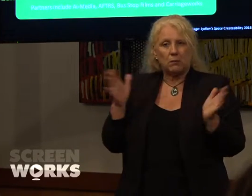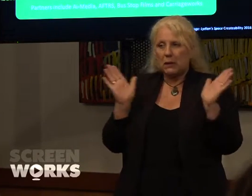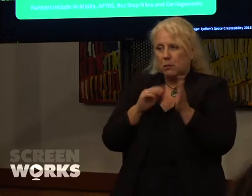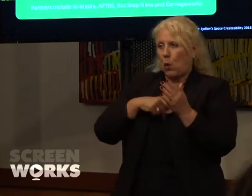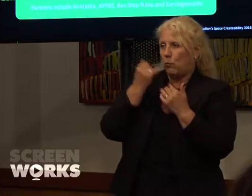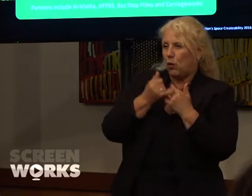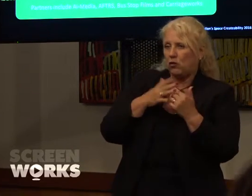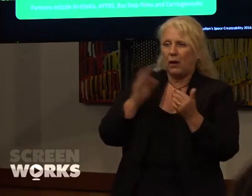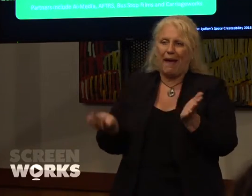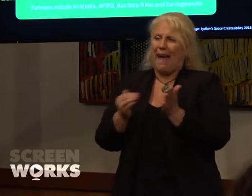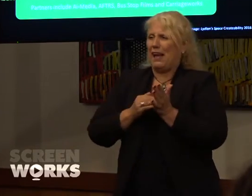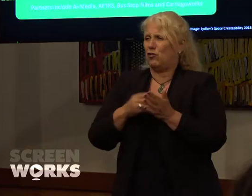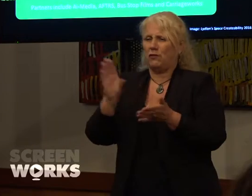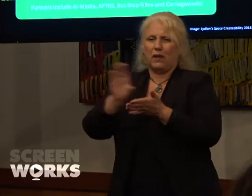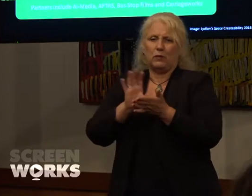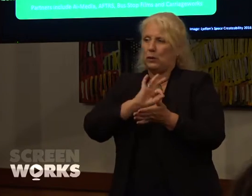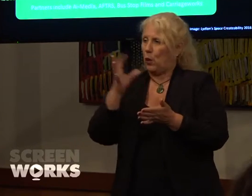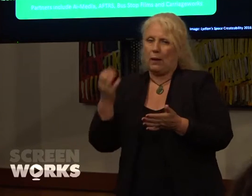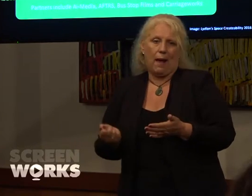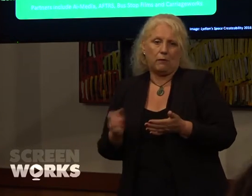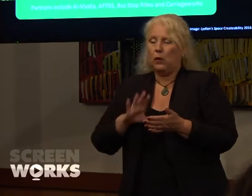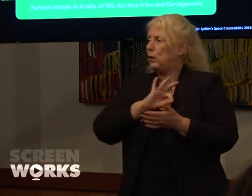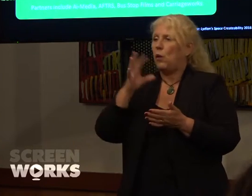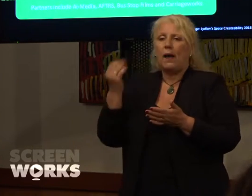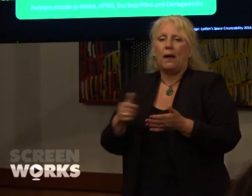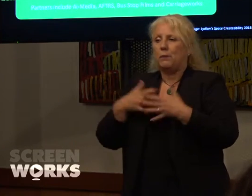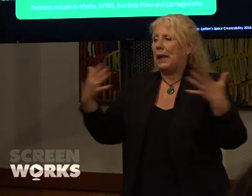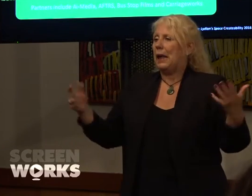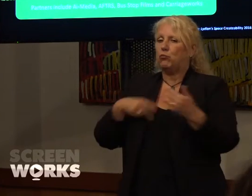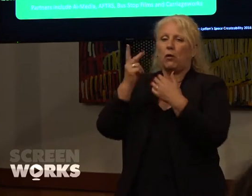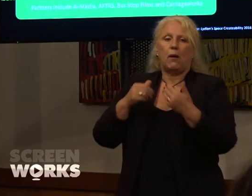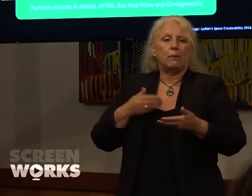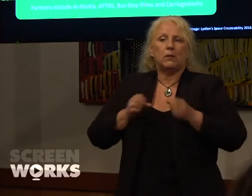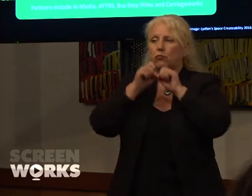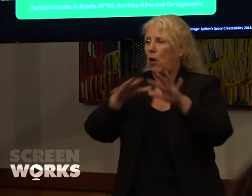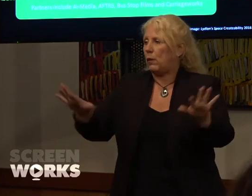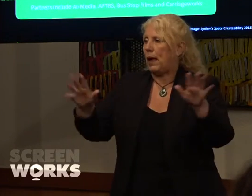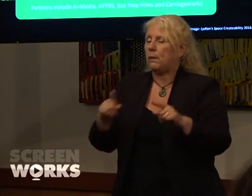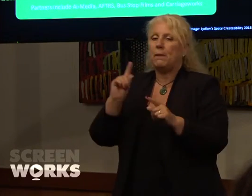We don't have extra funding, we don't have great big programs to roll out but we're changing all our